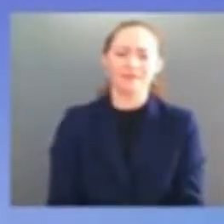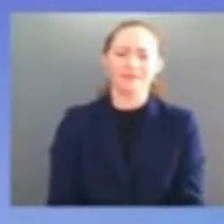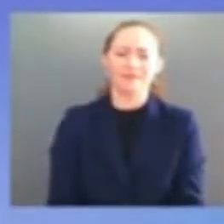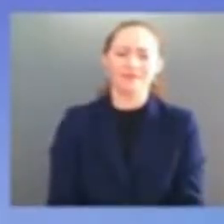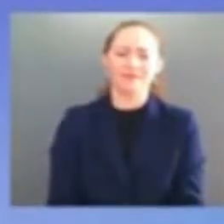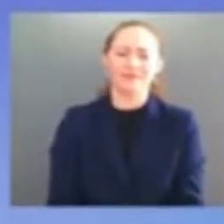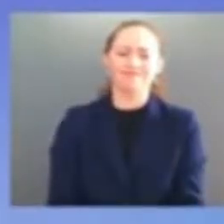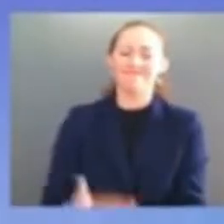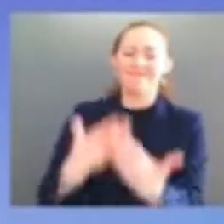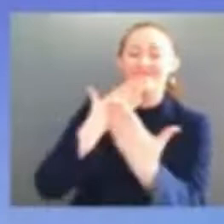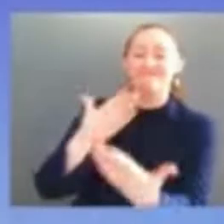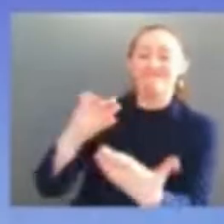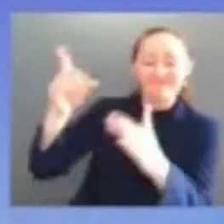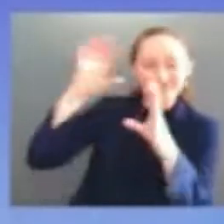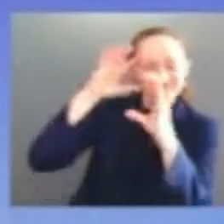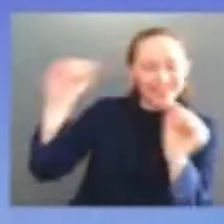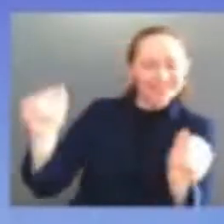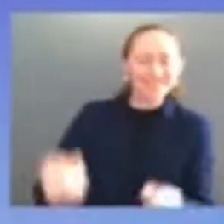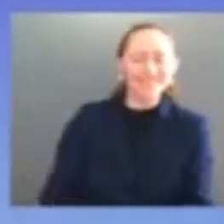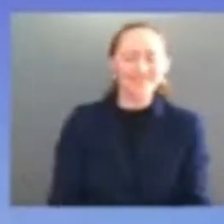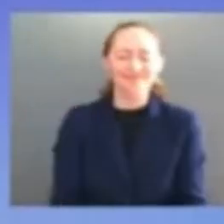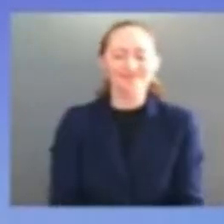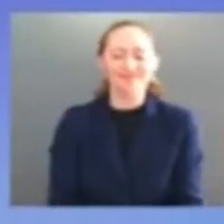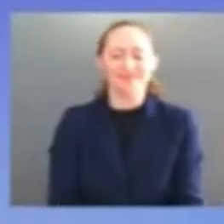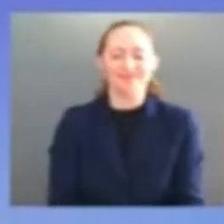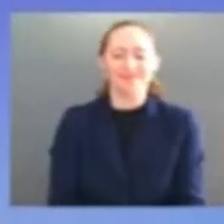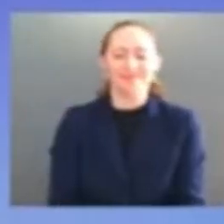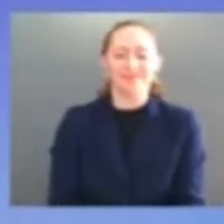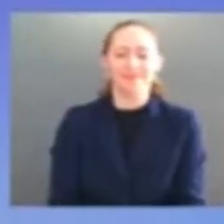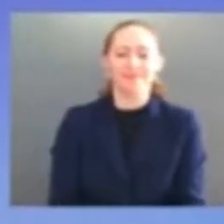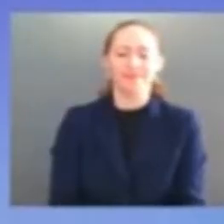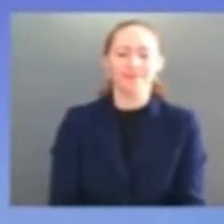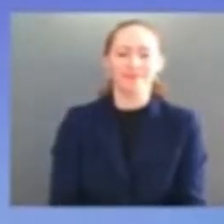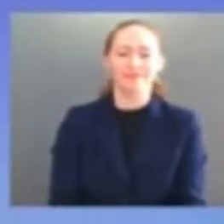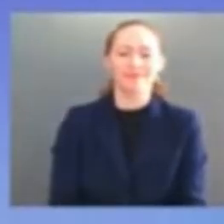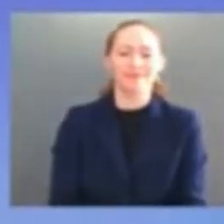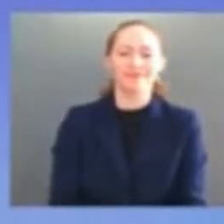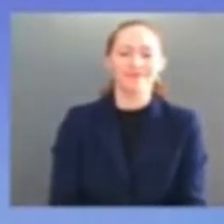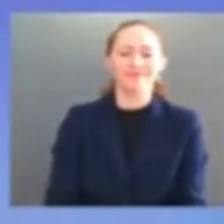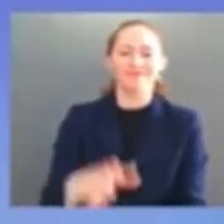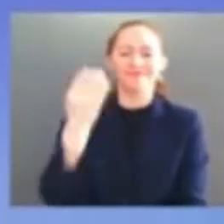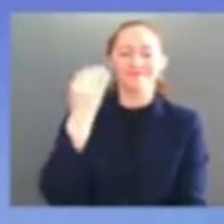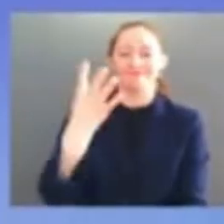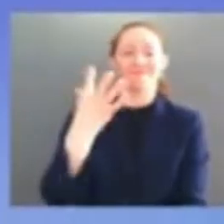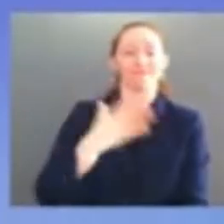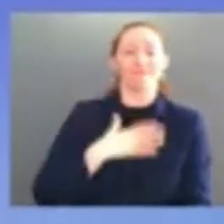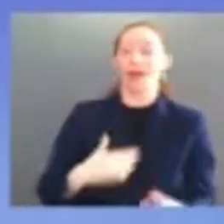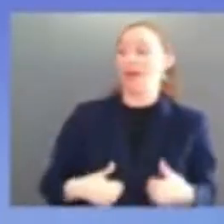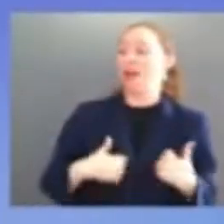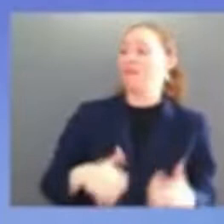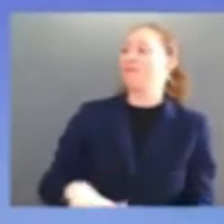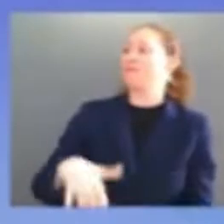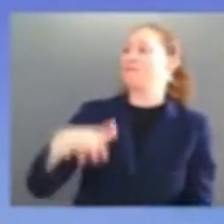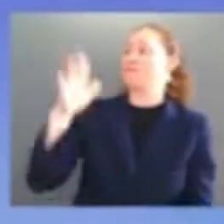the greatest honor of my life to be here with you at this moment standing before